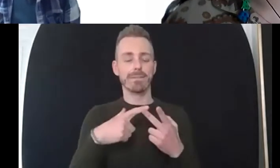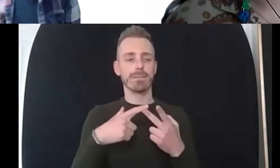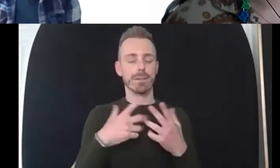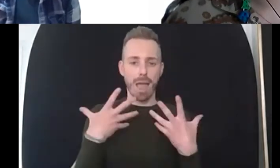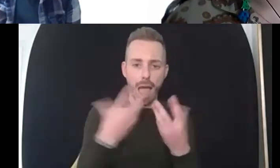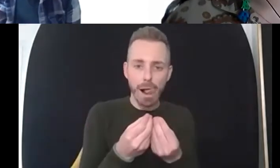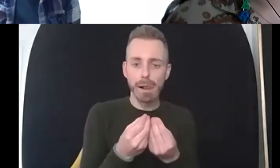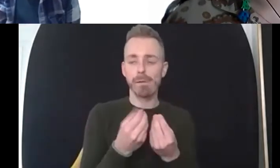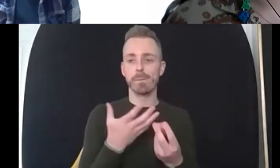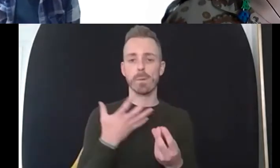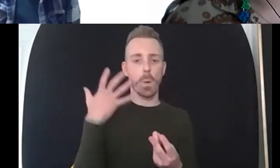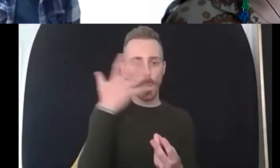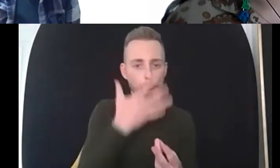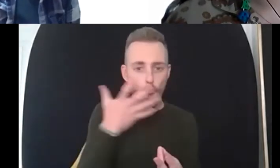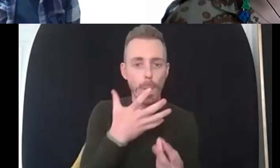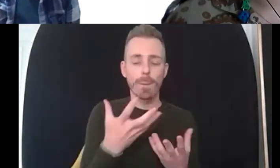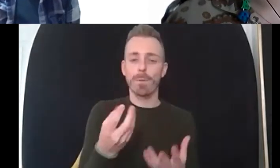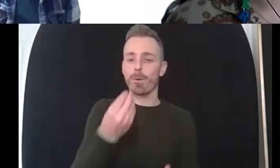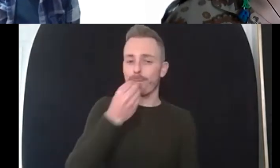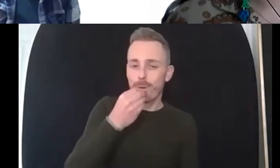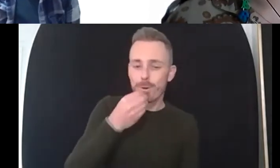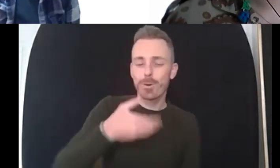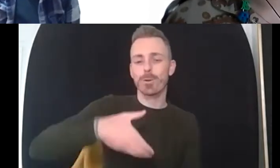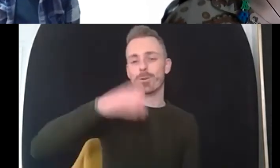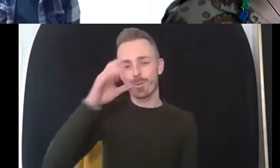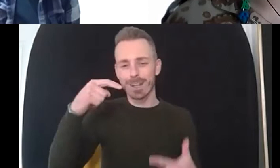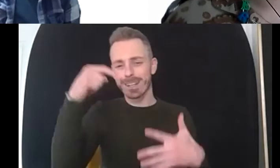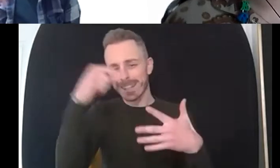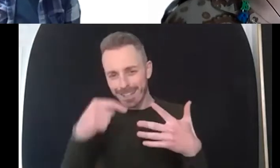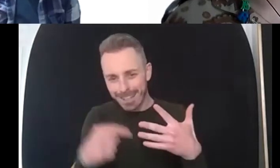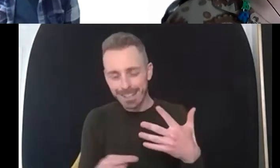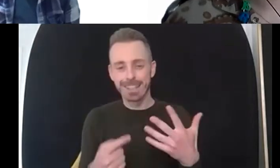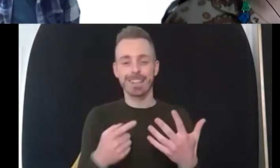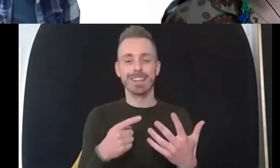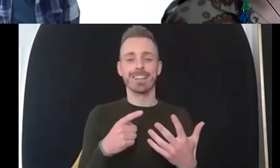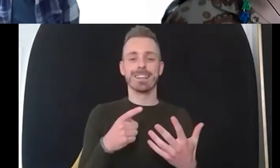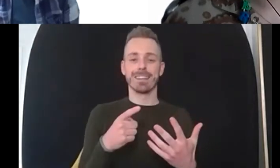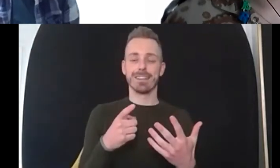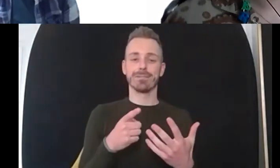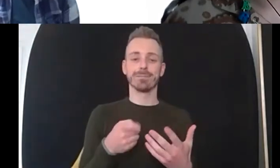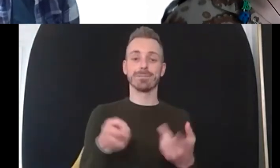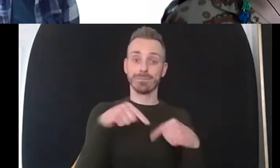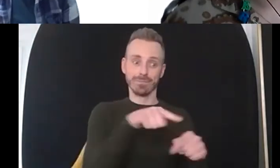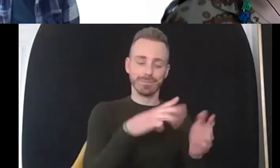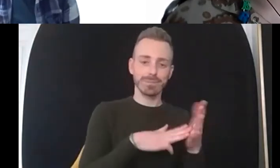and then then it's working up that hierarchy maslow's hierarchy in terms of then that sense